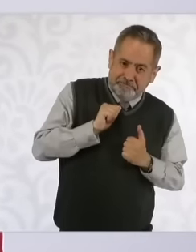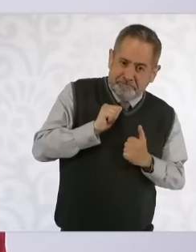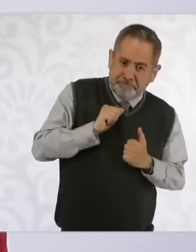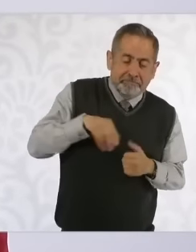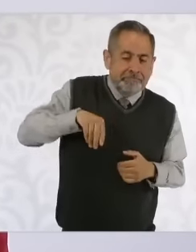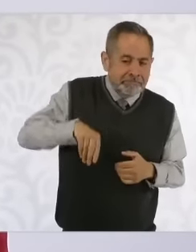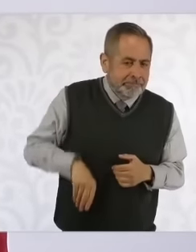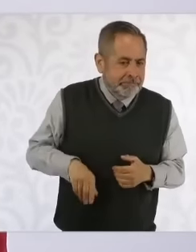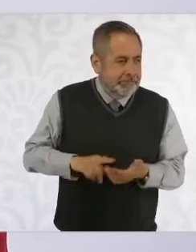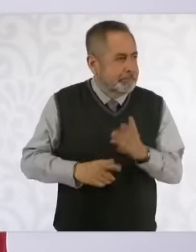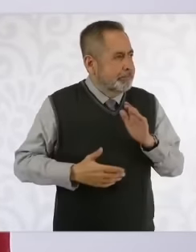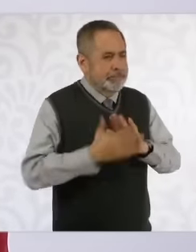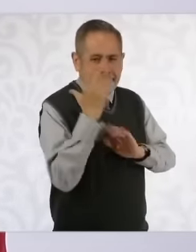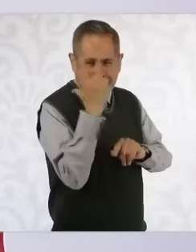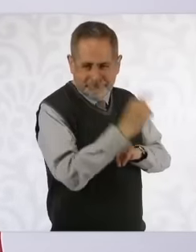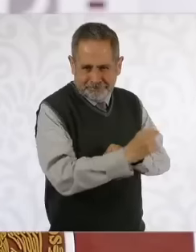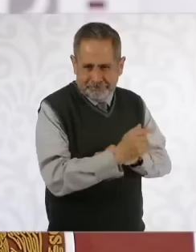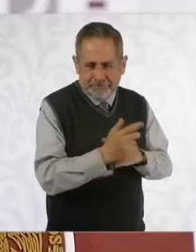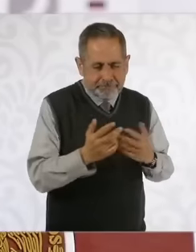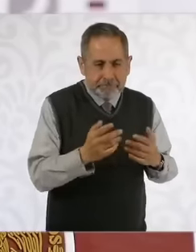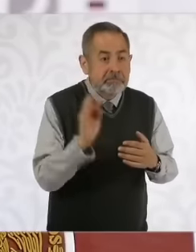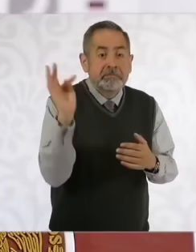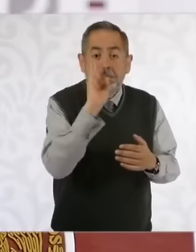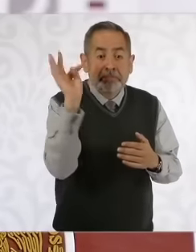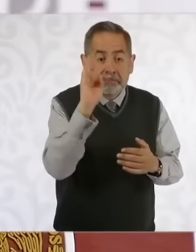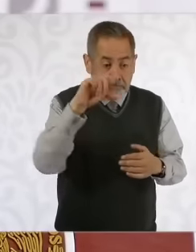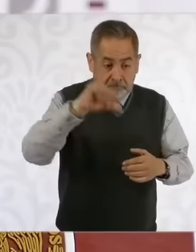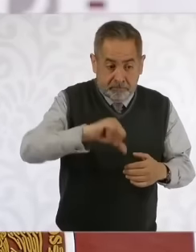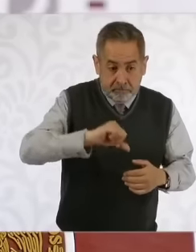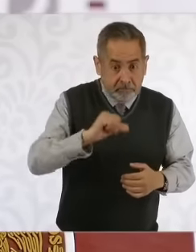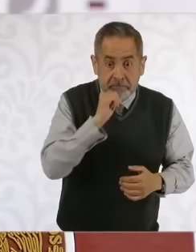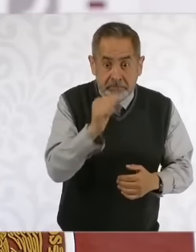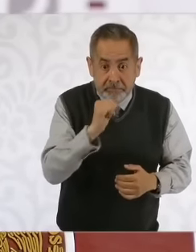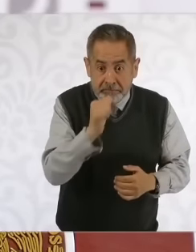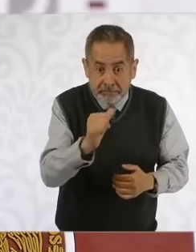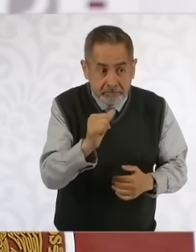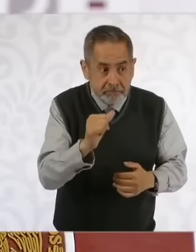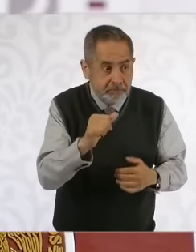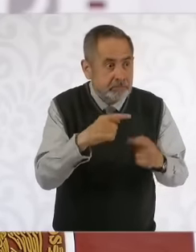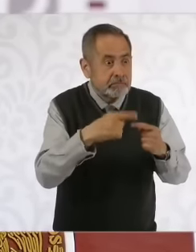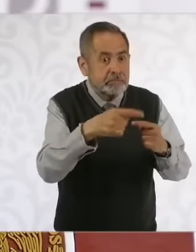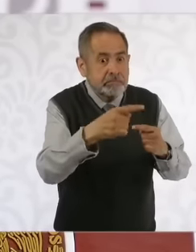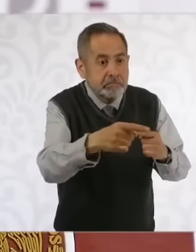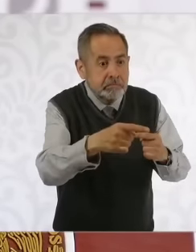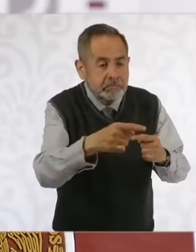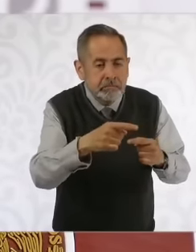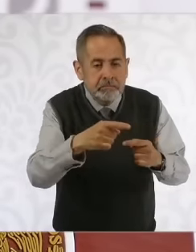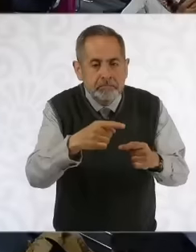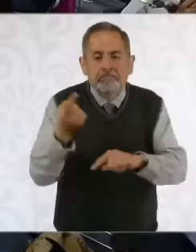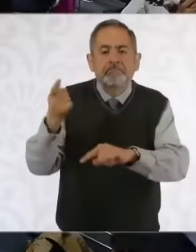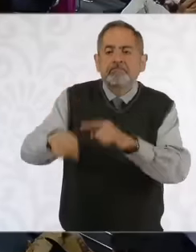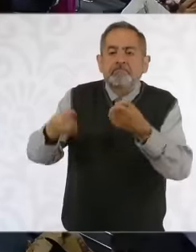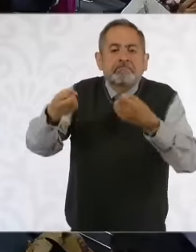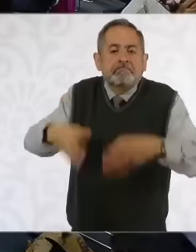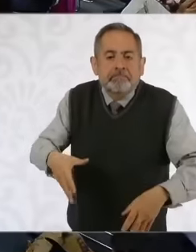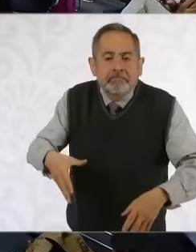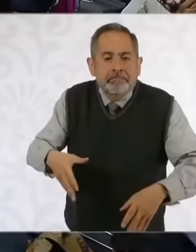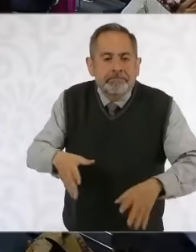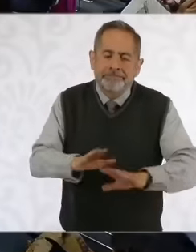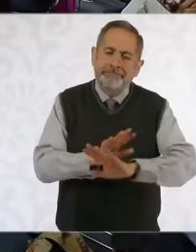they retire from the court that is a lot of money let's see if we present it tomorrow